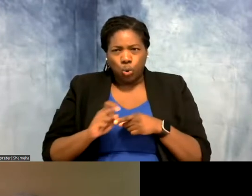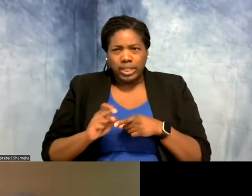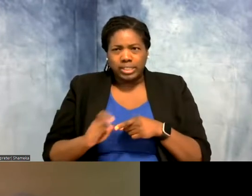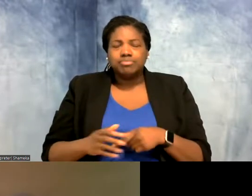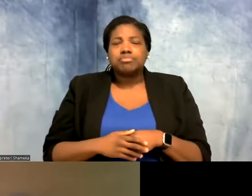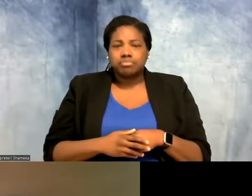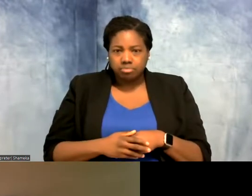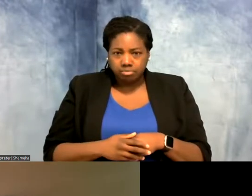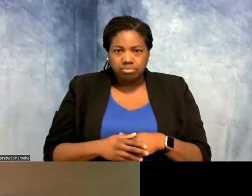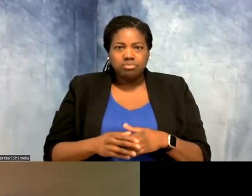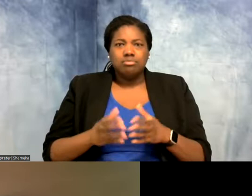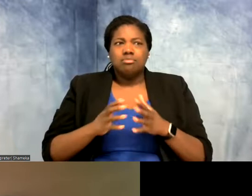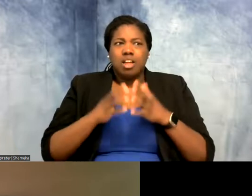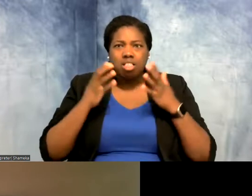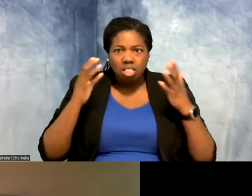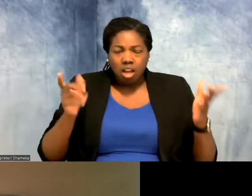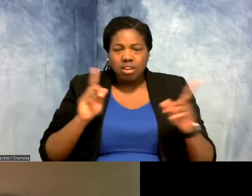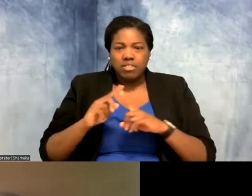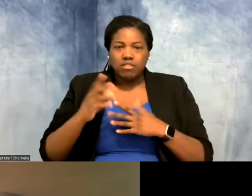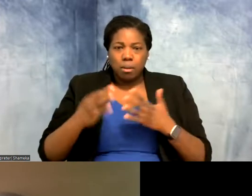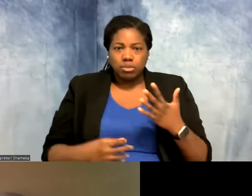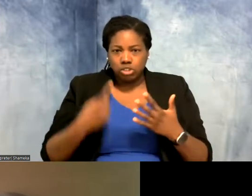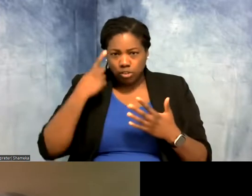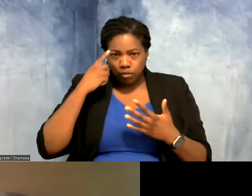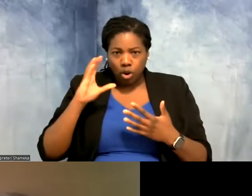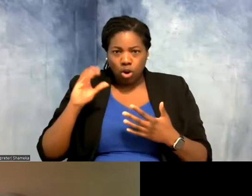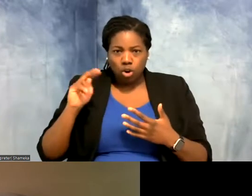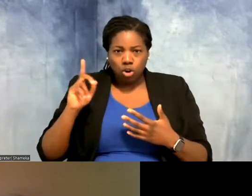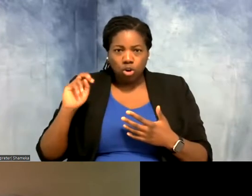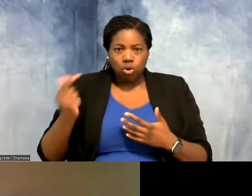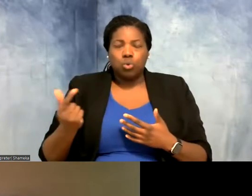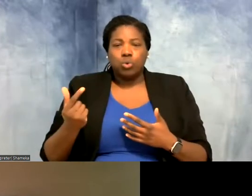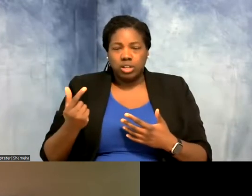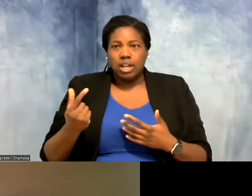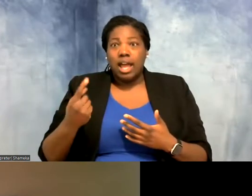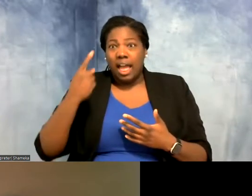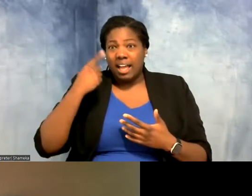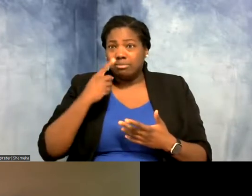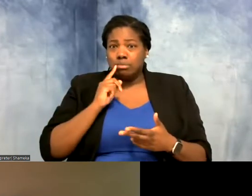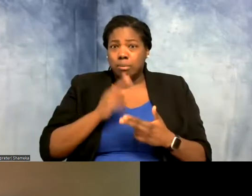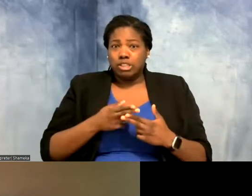there's a ton of different options for coding. You know like I said earlier, you can code things